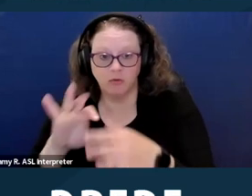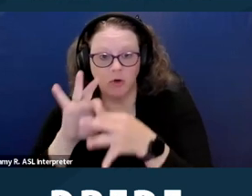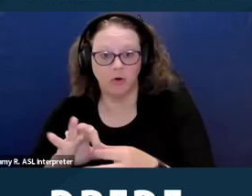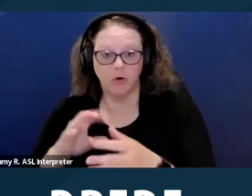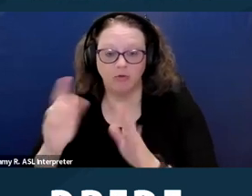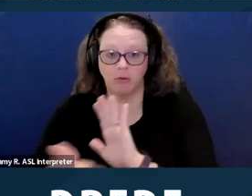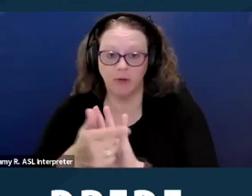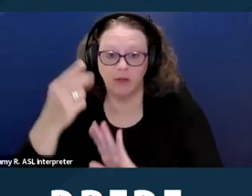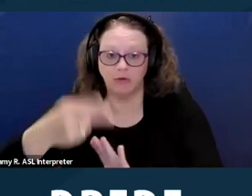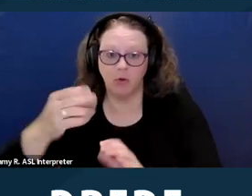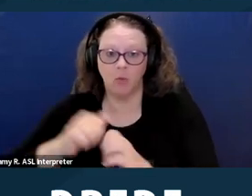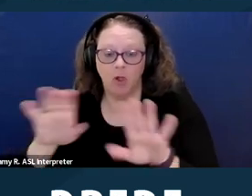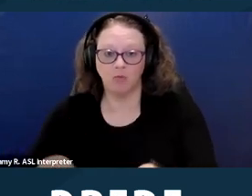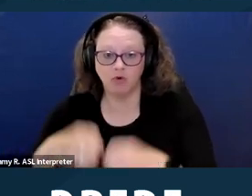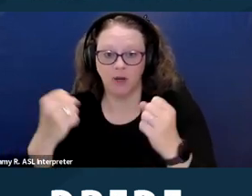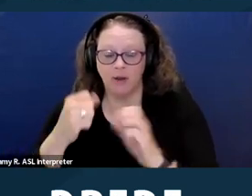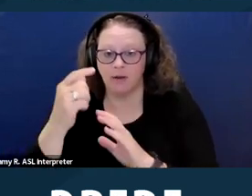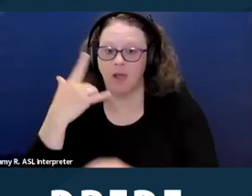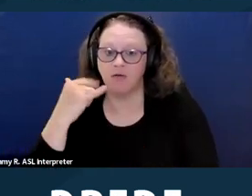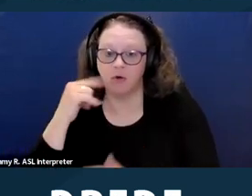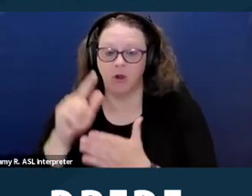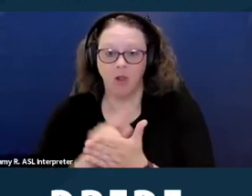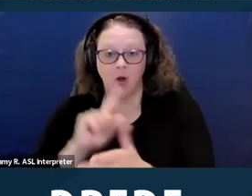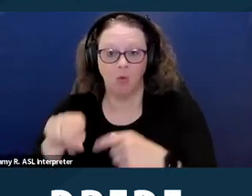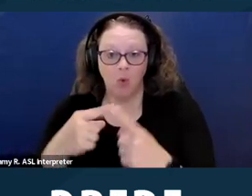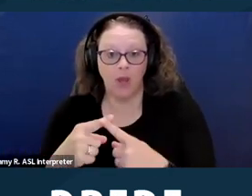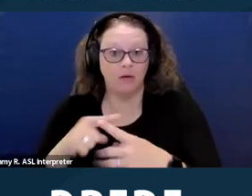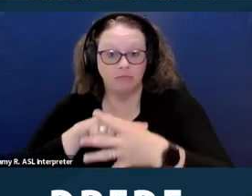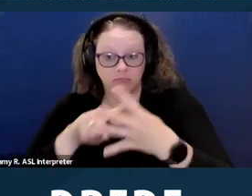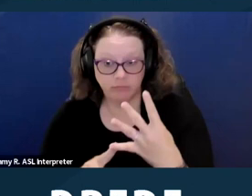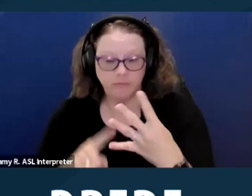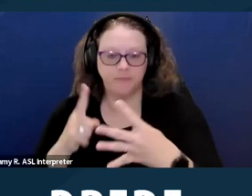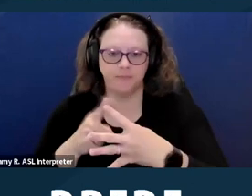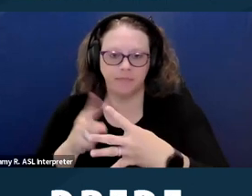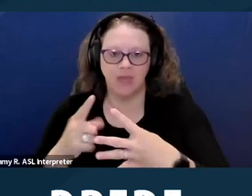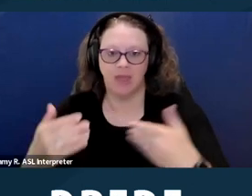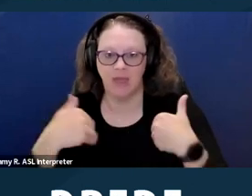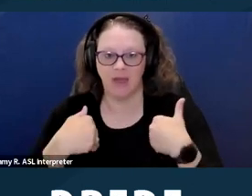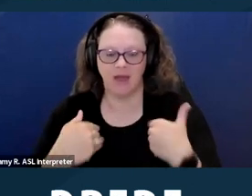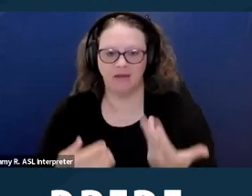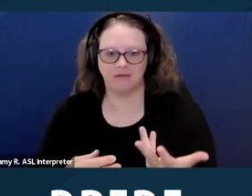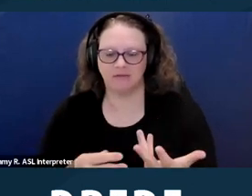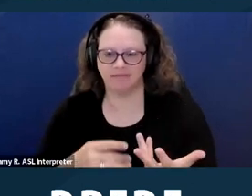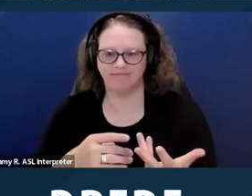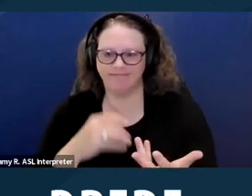will violate California law when it has an unjustified discriminatory effect on members